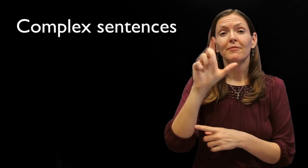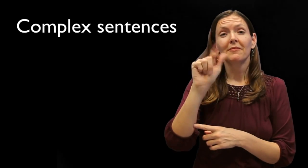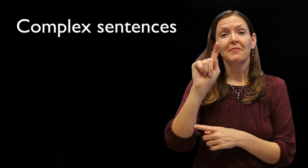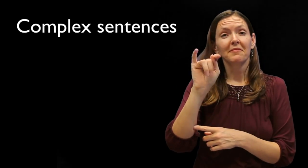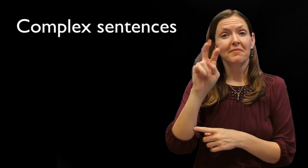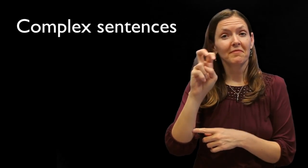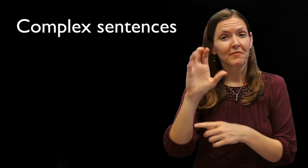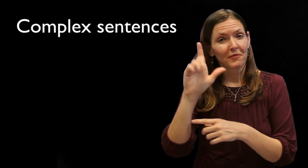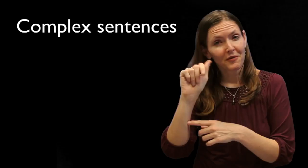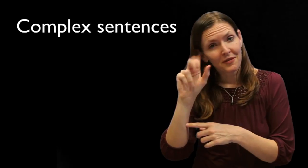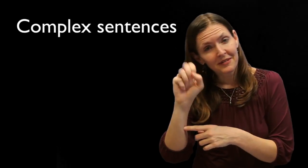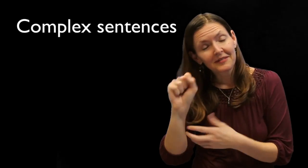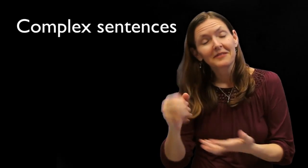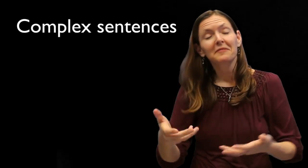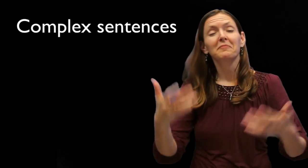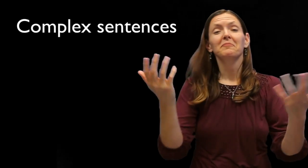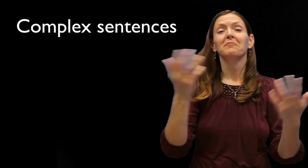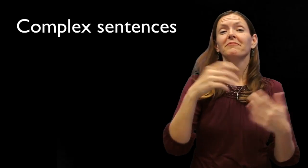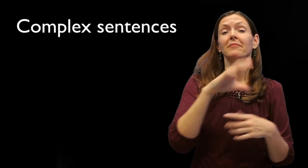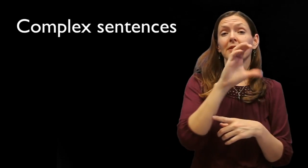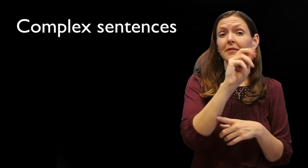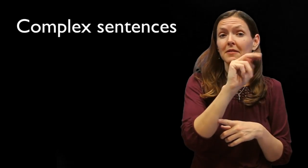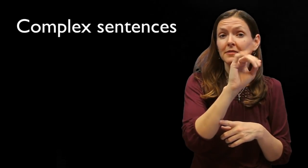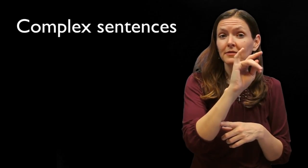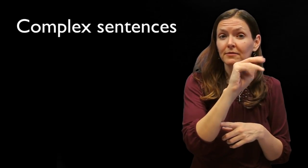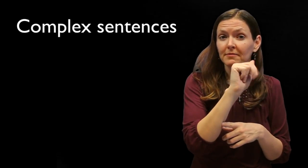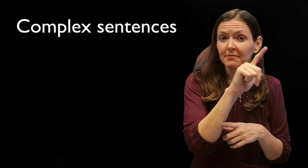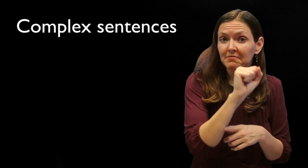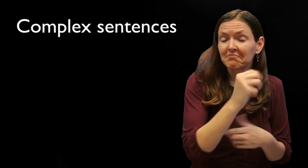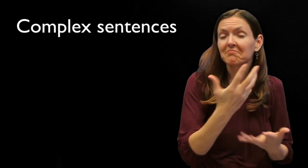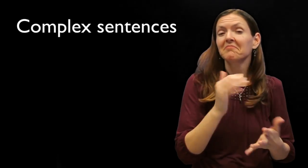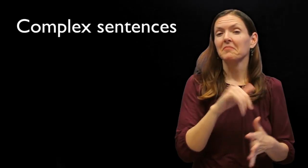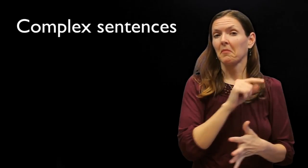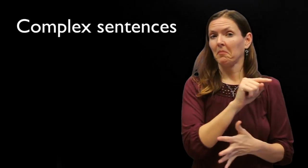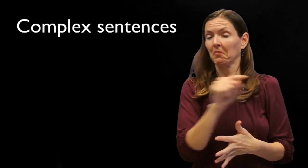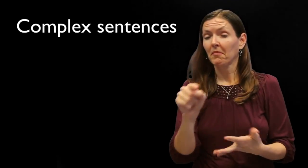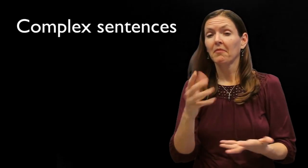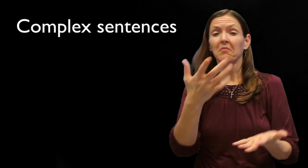clauses and conditionals. Those are examples of complex sentences. Allow me to demonstrate.